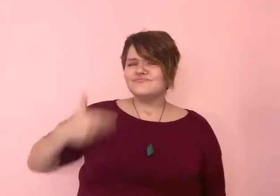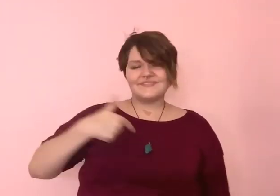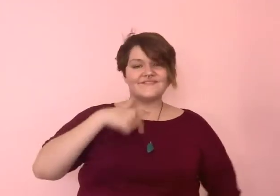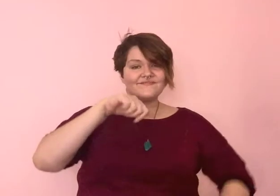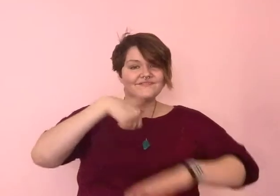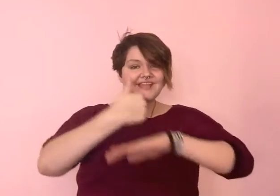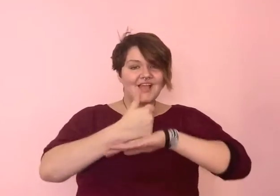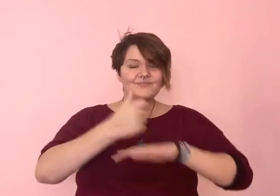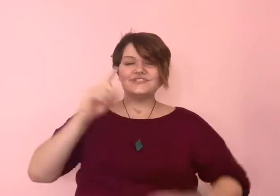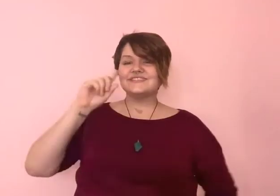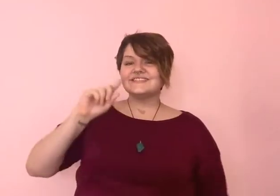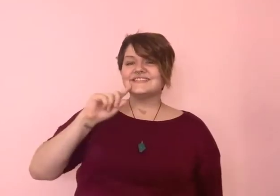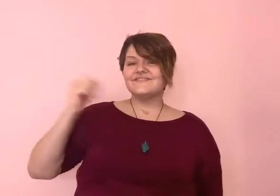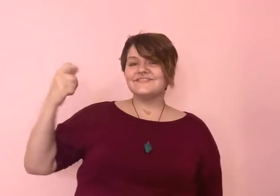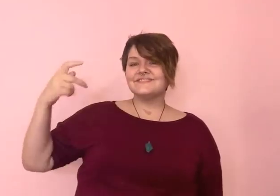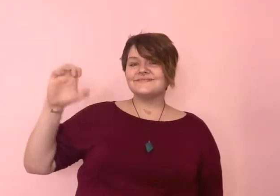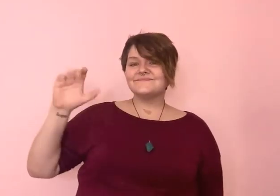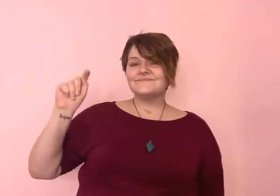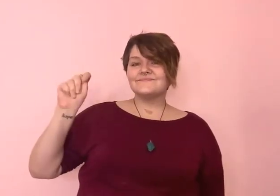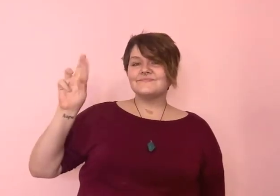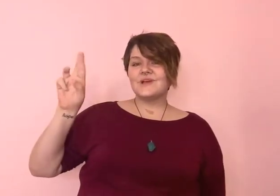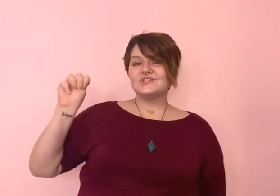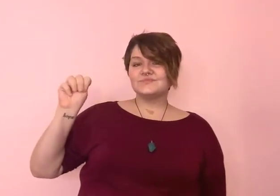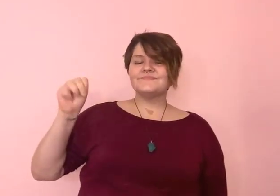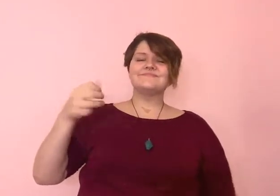I am the founder of Deaf Spectrum